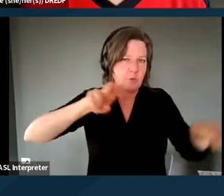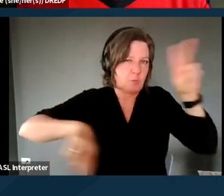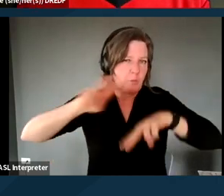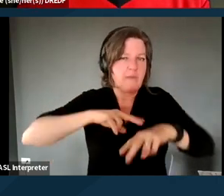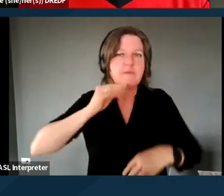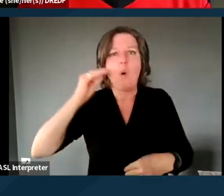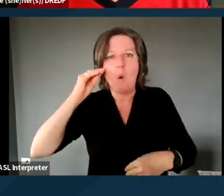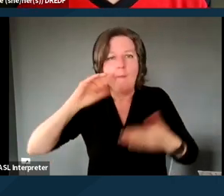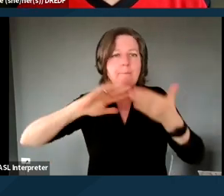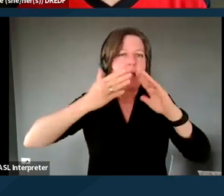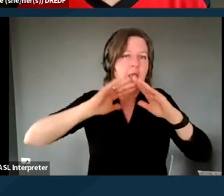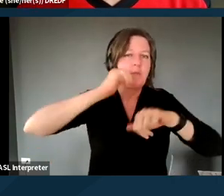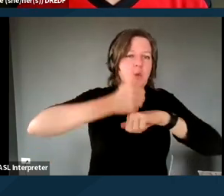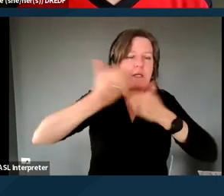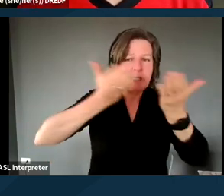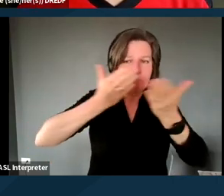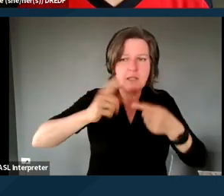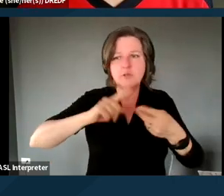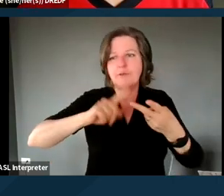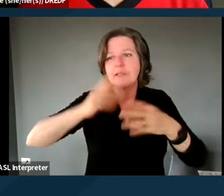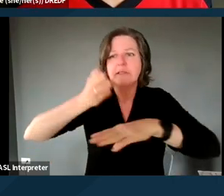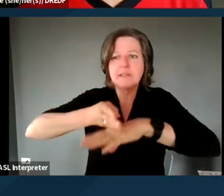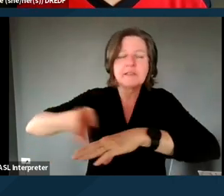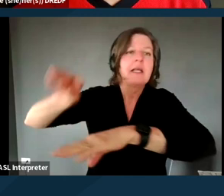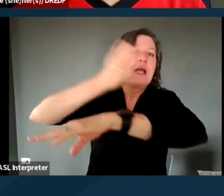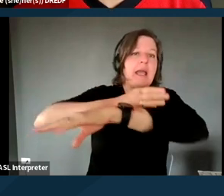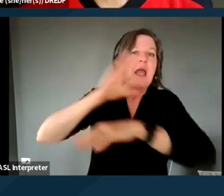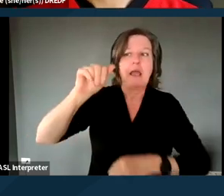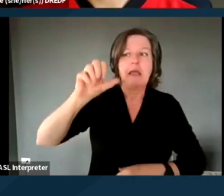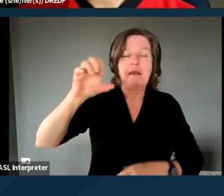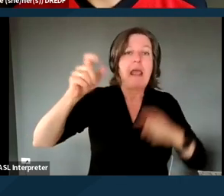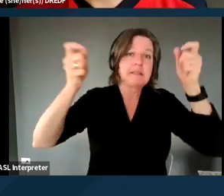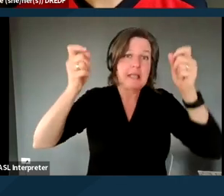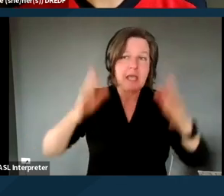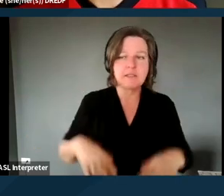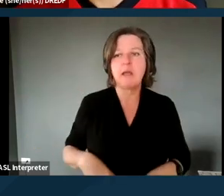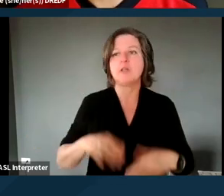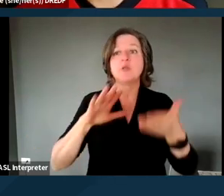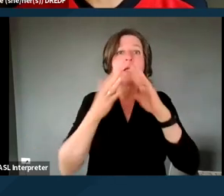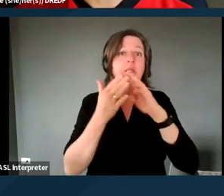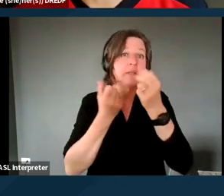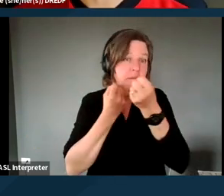enhanced case management or community supports because it's mostly a medical review.